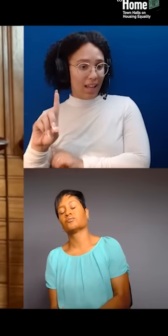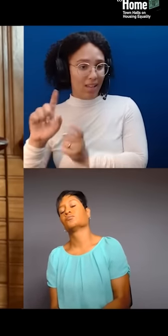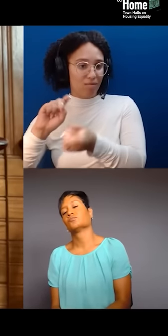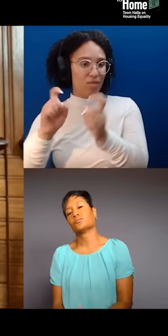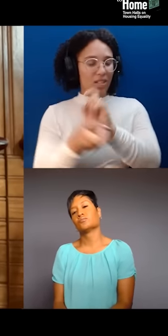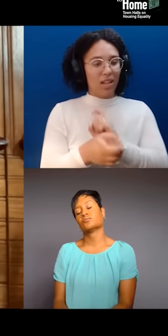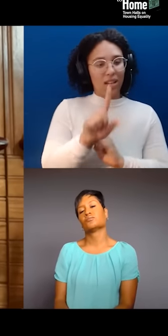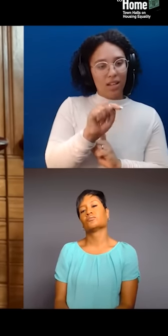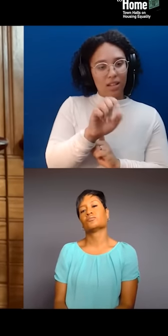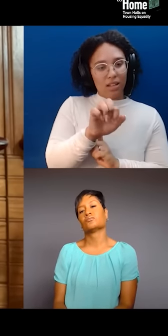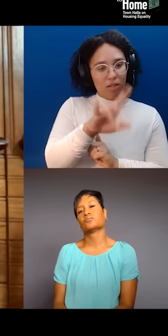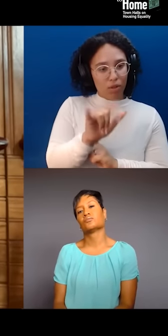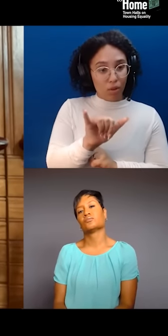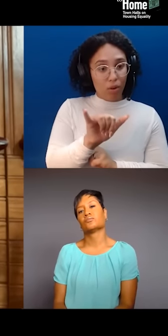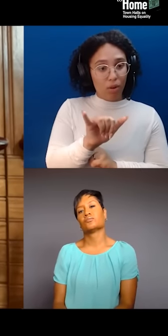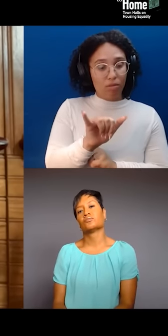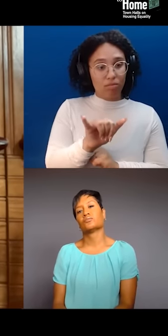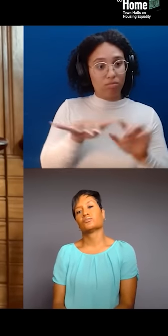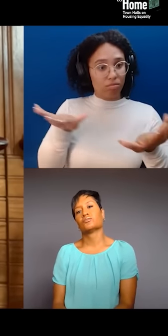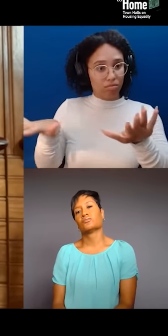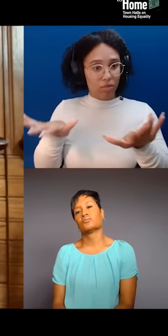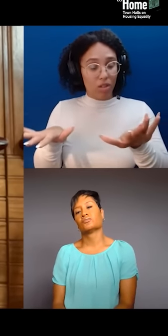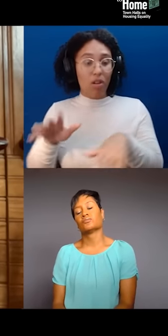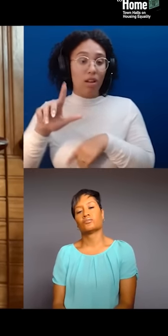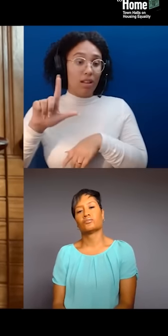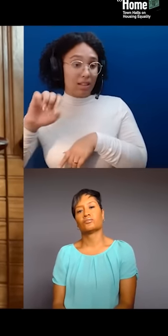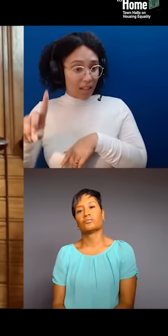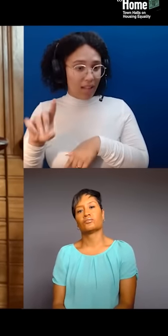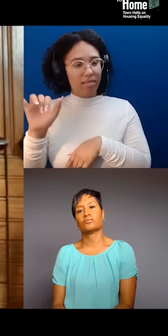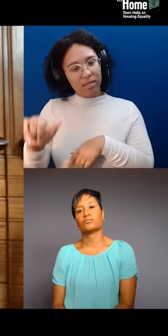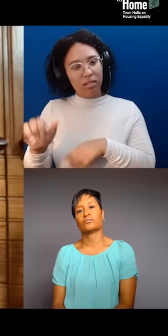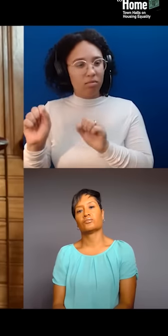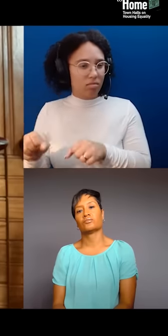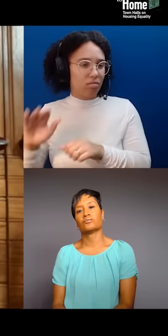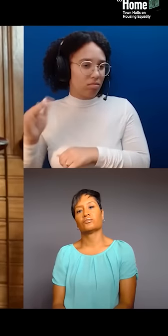so what are you doing to acknowledge that?" I also think that with territorial acknowledgements,